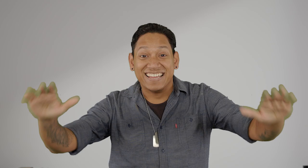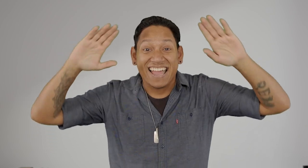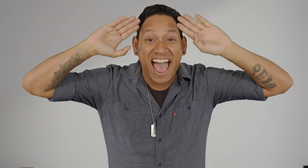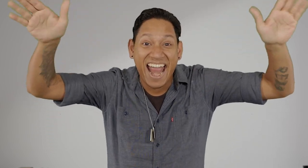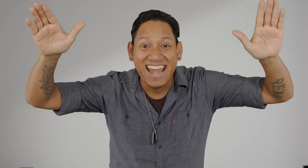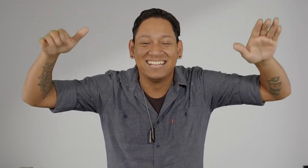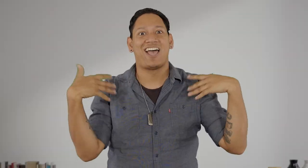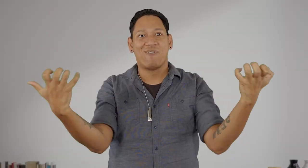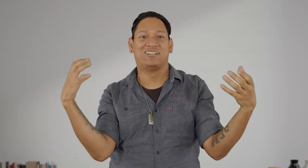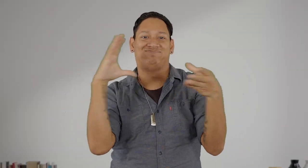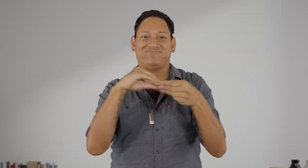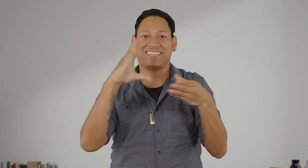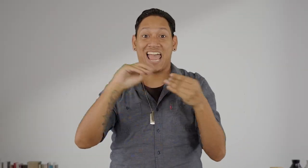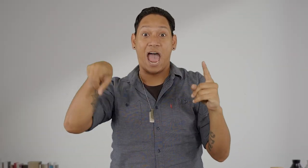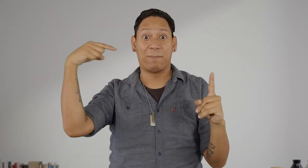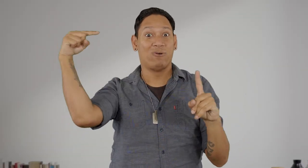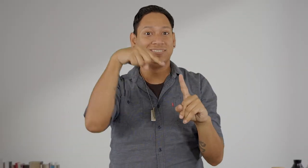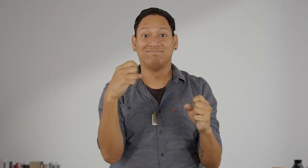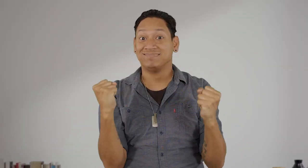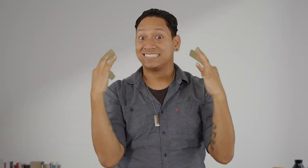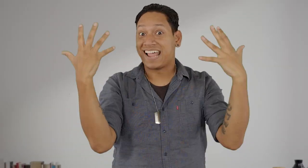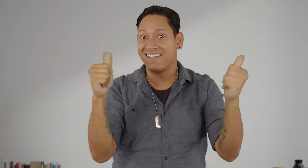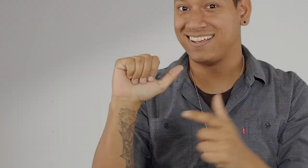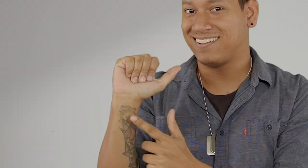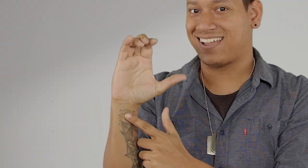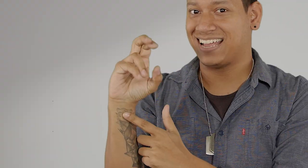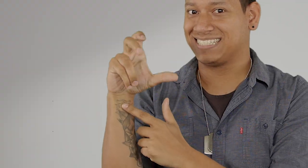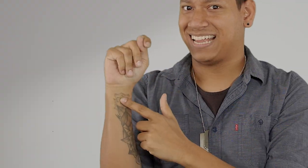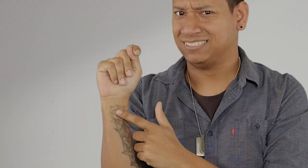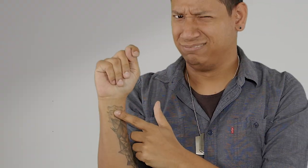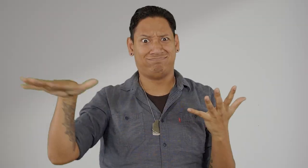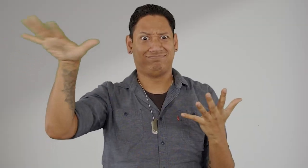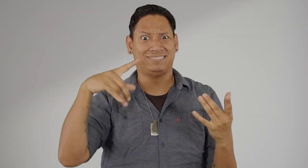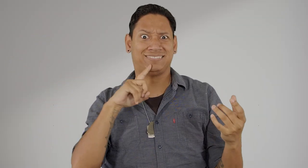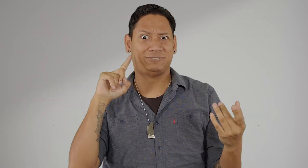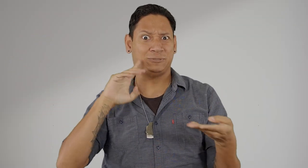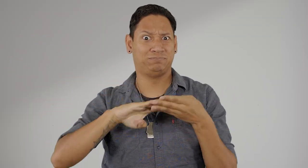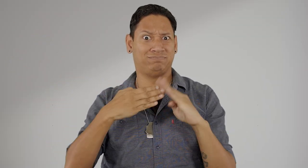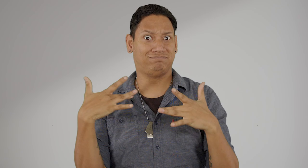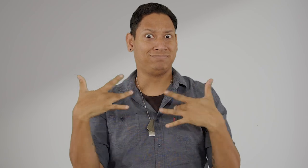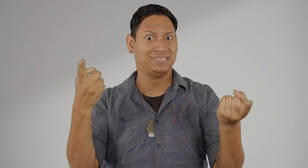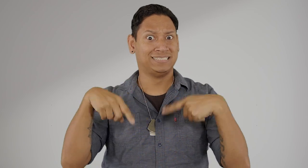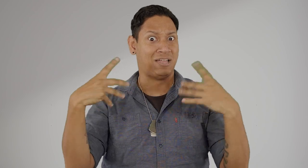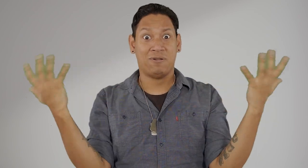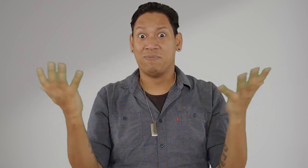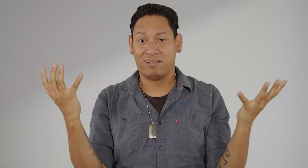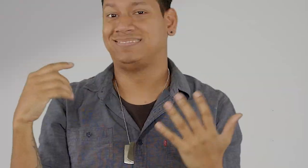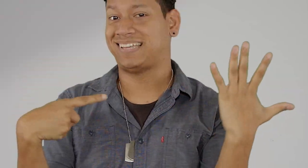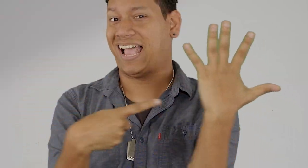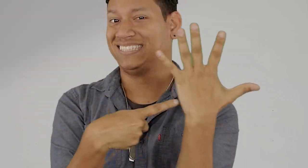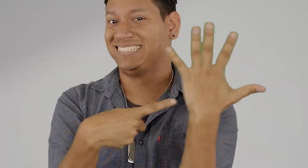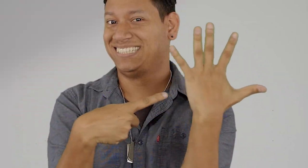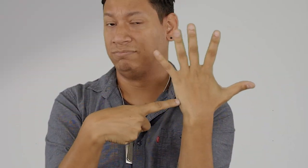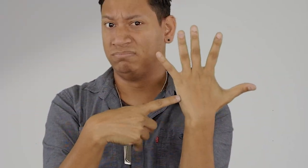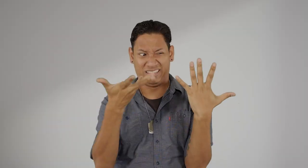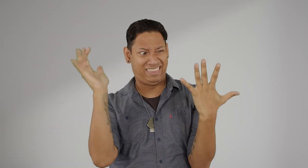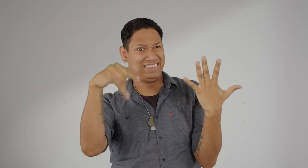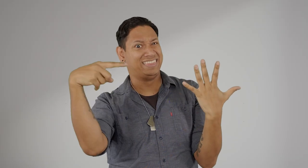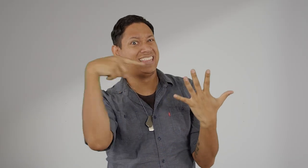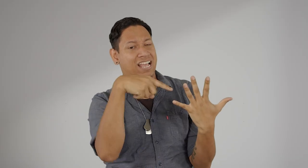Hey! I want to talk to you about Sign Language Accent. Some people in the Deaf community would sign like this. What is this?